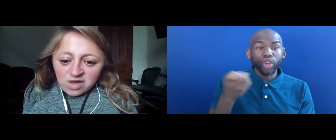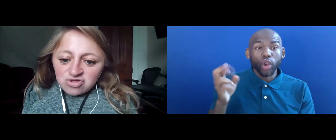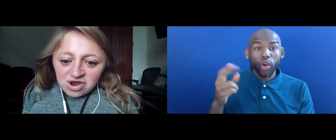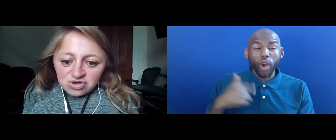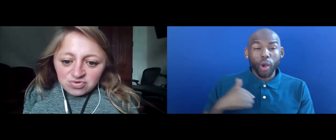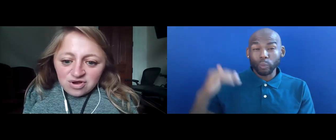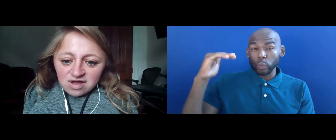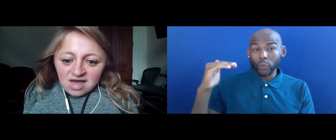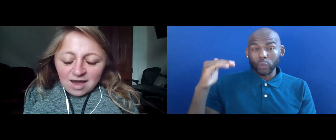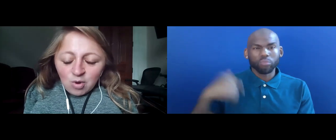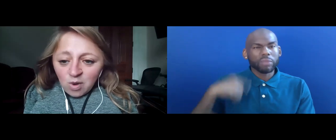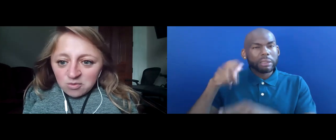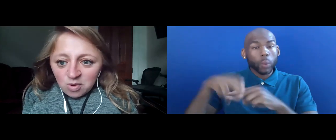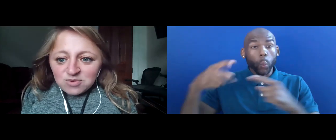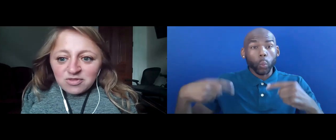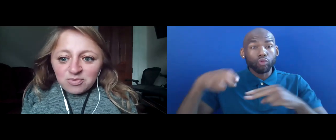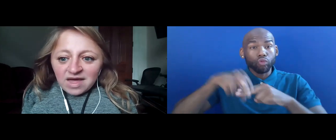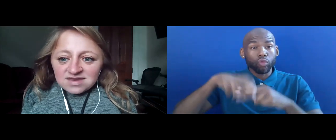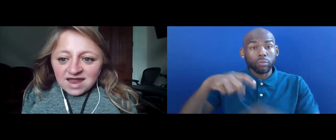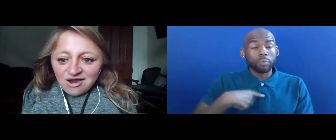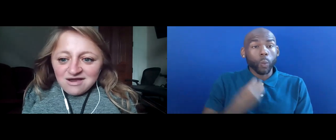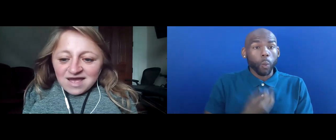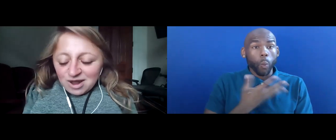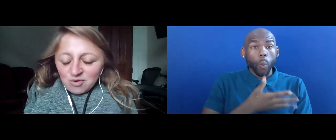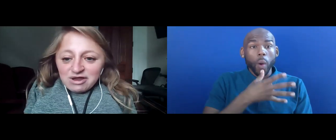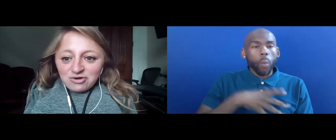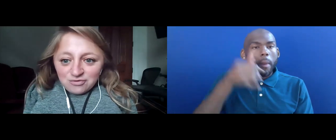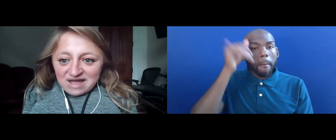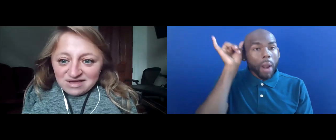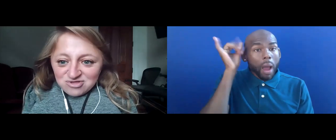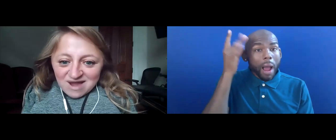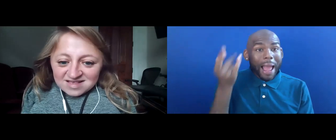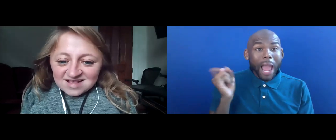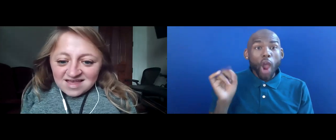WHEELCHAIR USER, A WHITE WOMAN WITH BLOND HAIR AND I'M WEARING A GRAY DRESS.